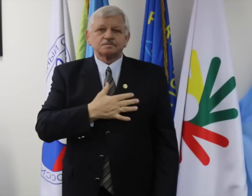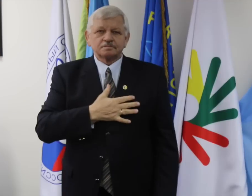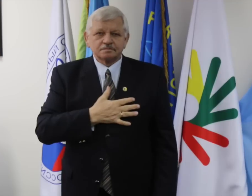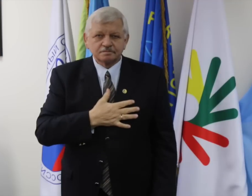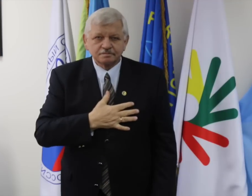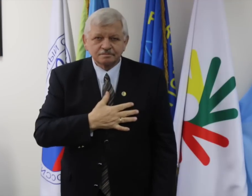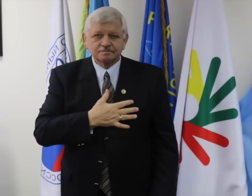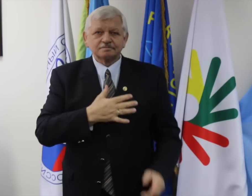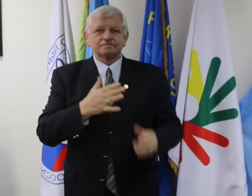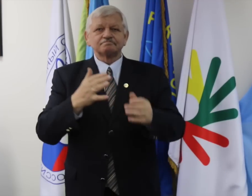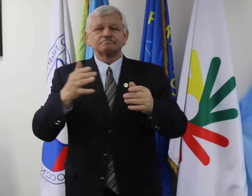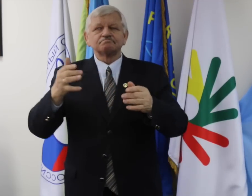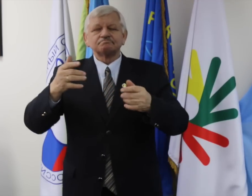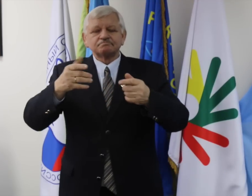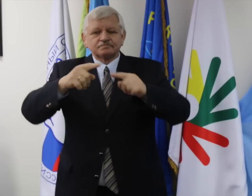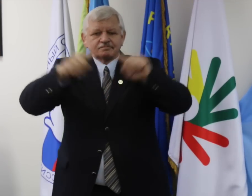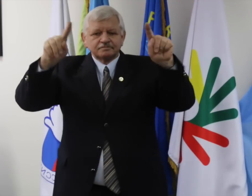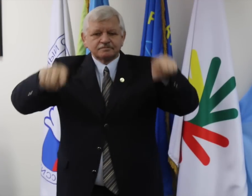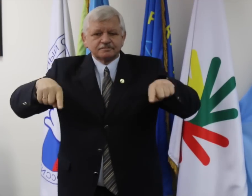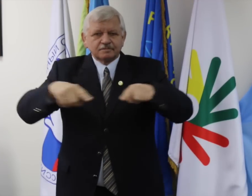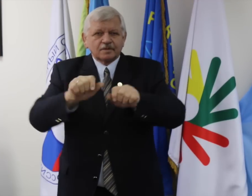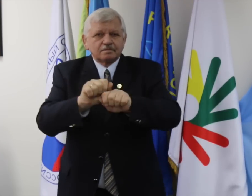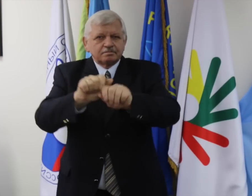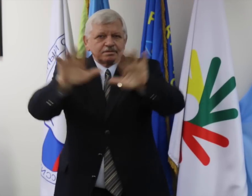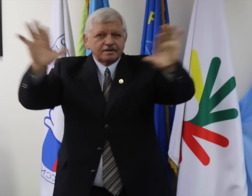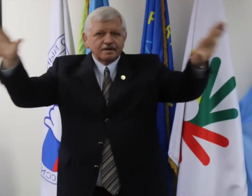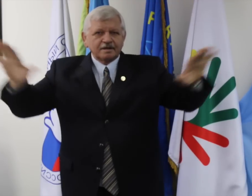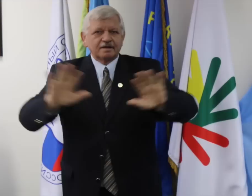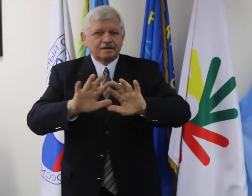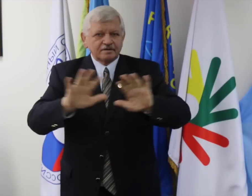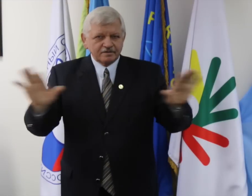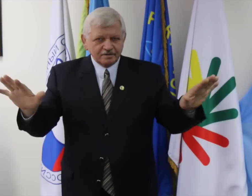We have sent out information package to all